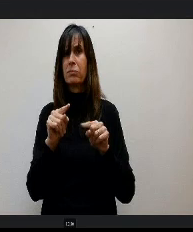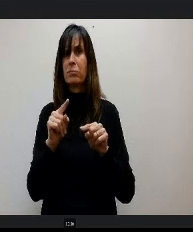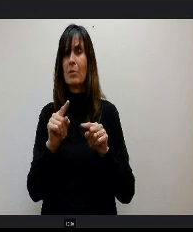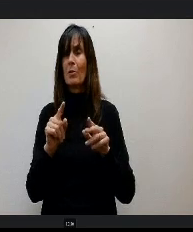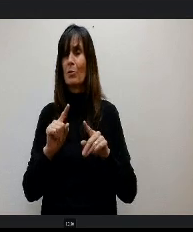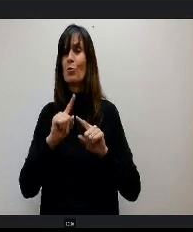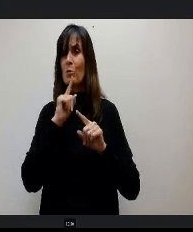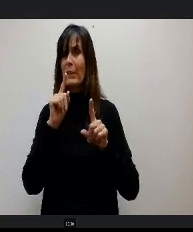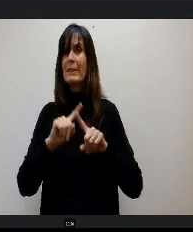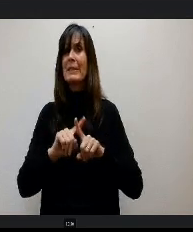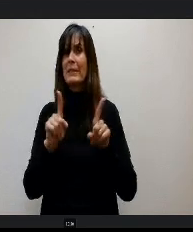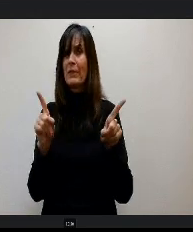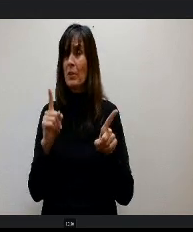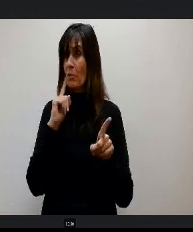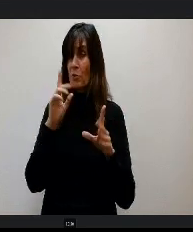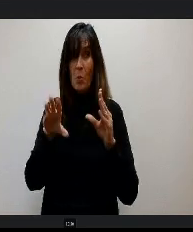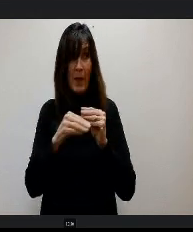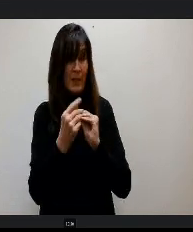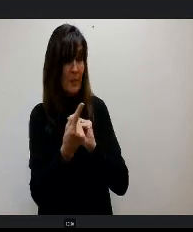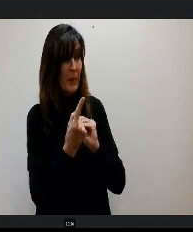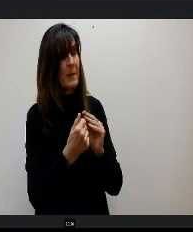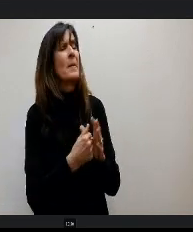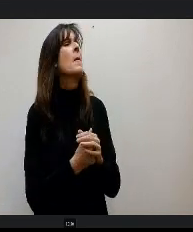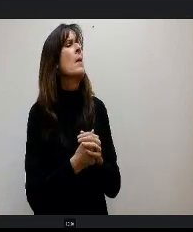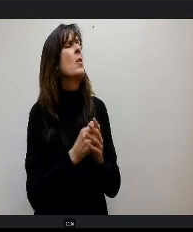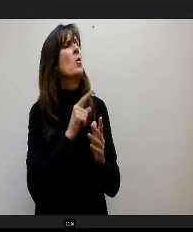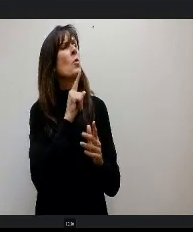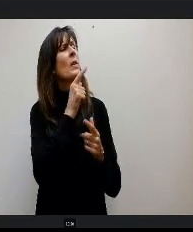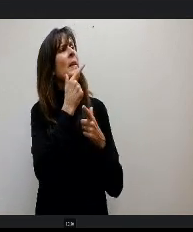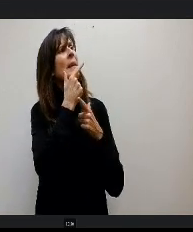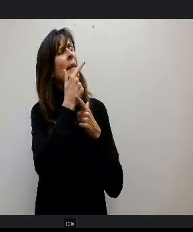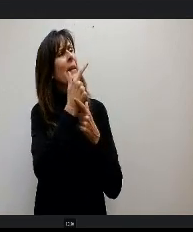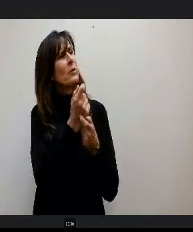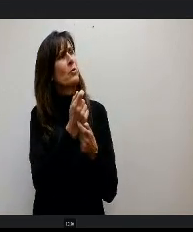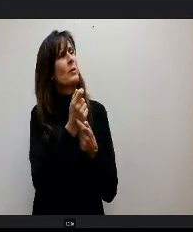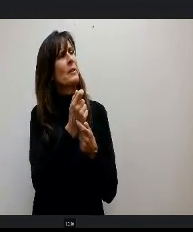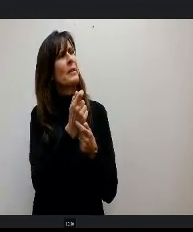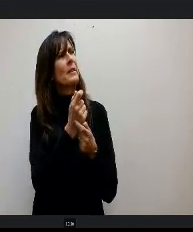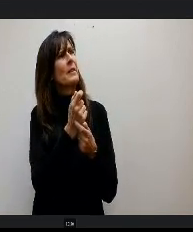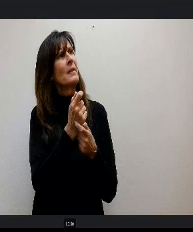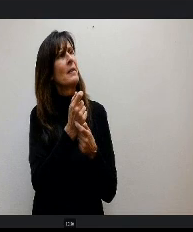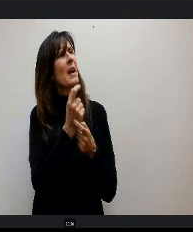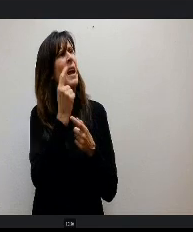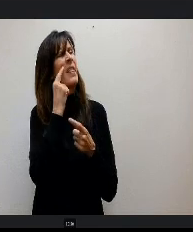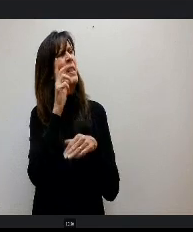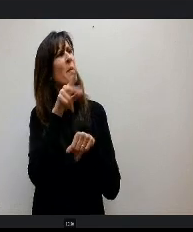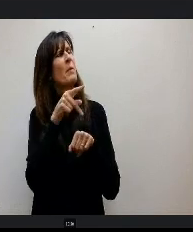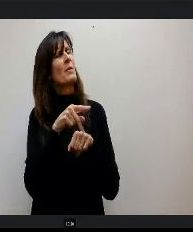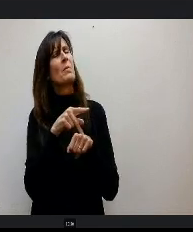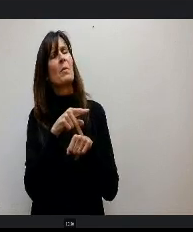Do you wanna add anything that I was gonna say the most interesting thing that one of. I think it was the principle there had